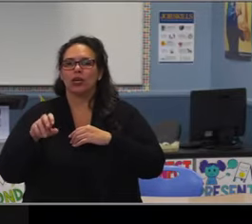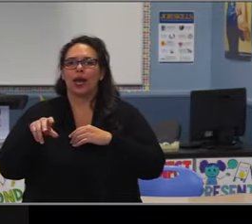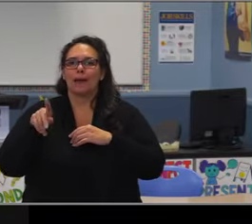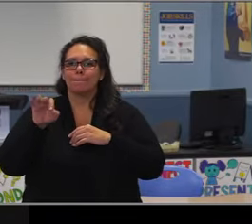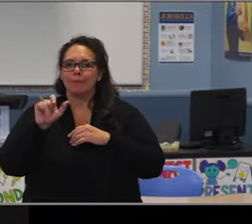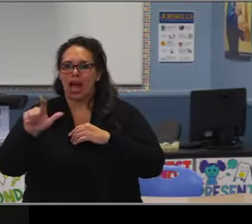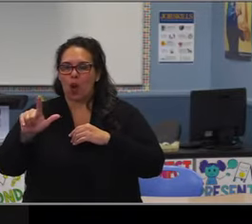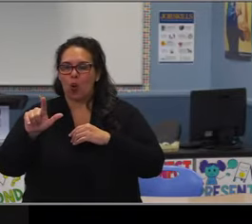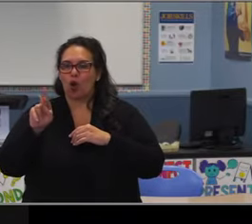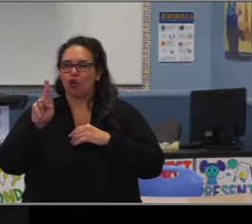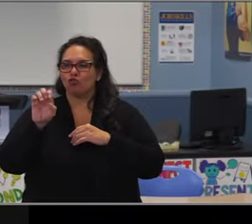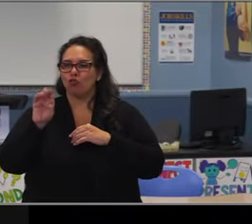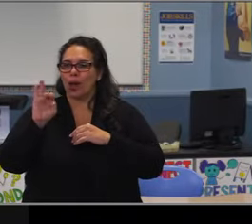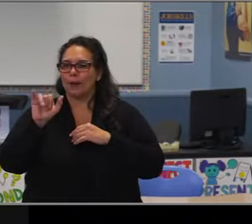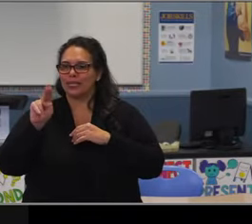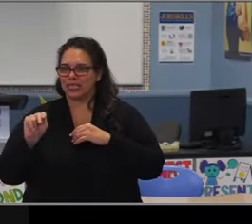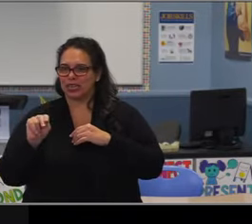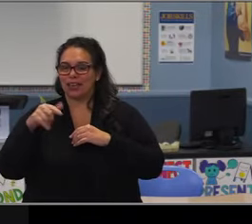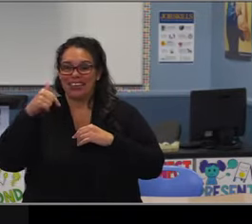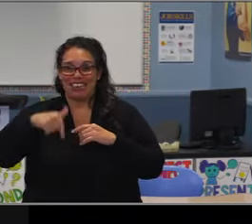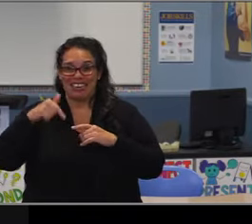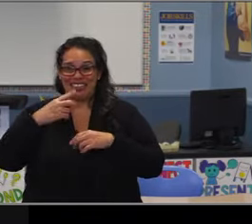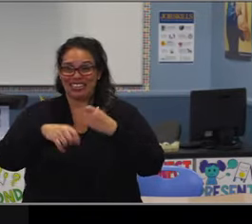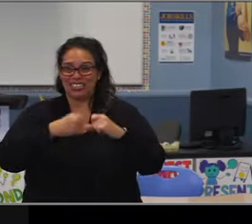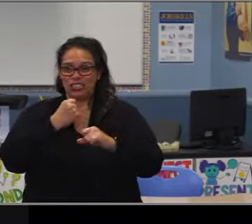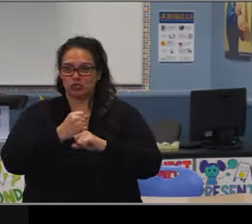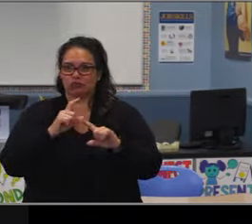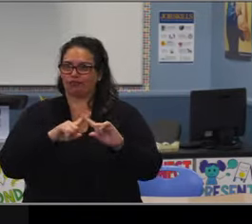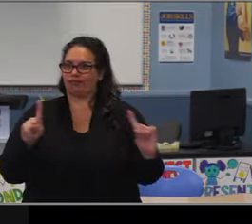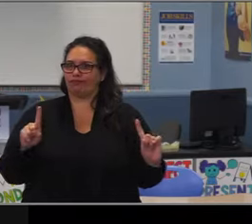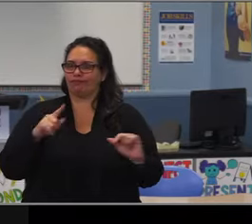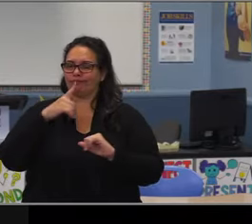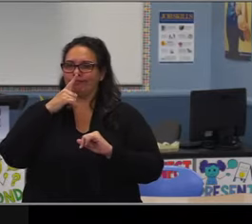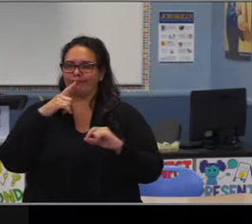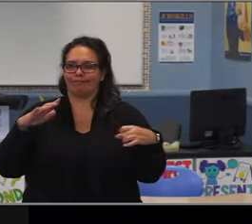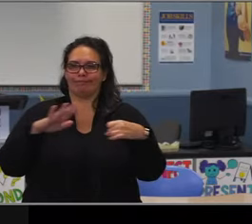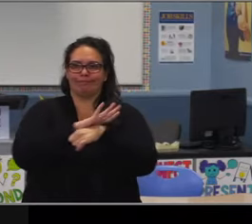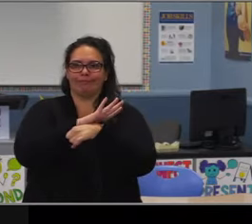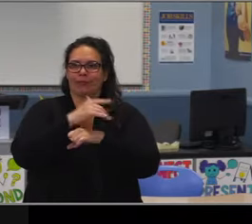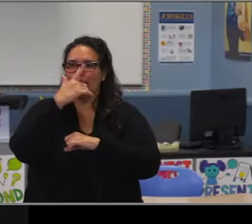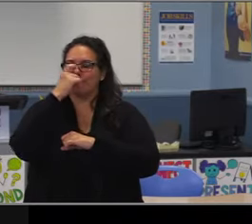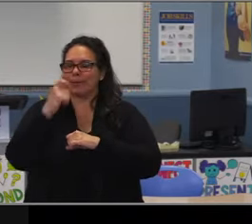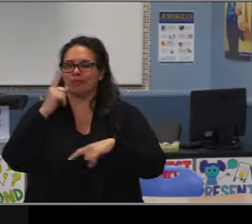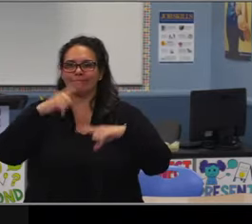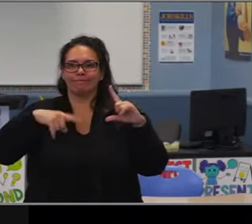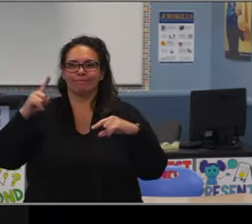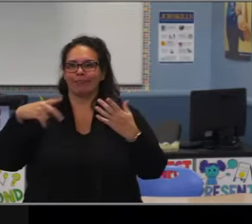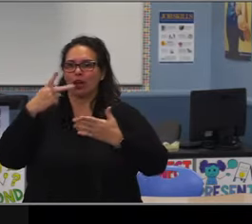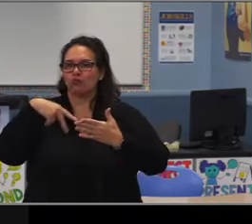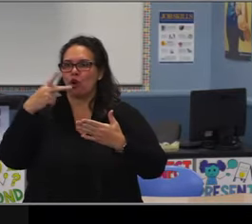66% of their current eighth graders were with them in kindergarten. And then at the low end,